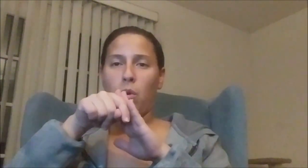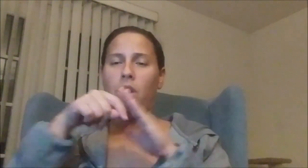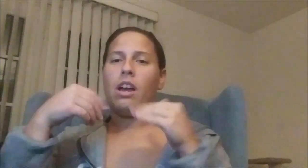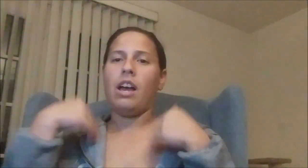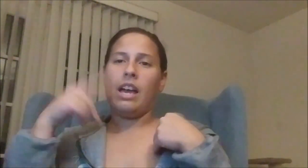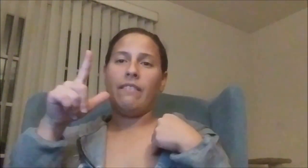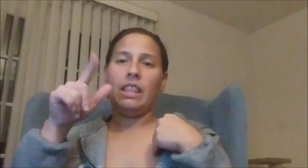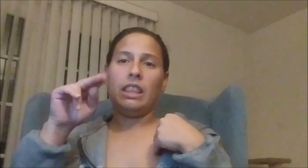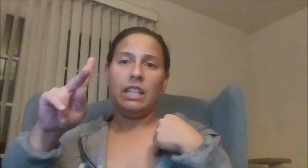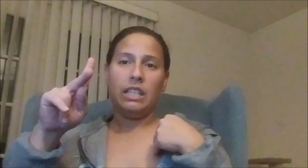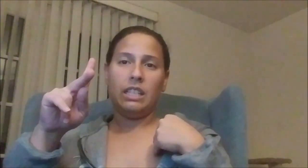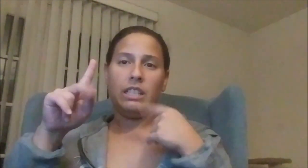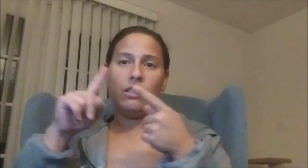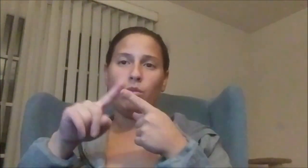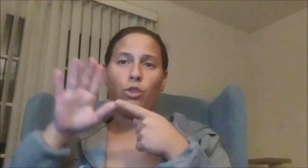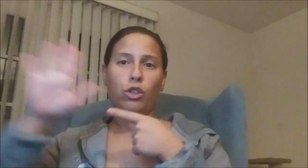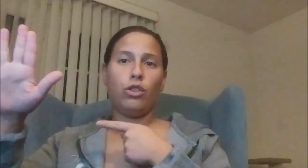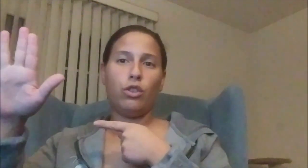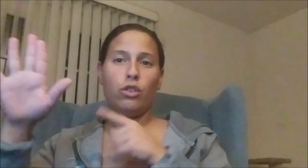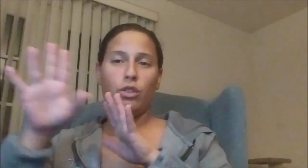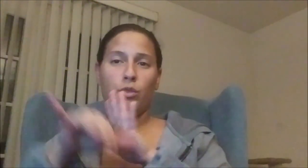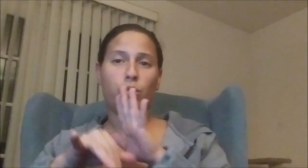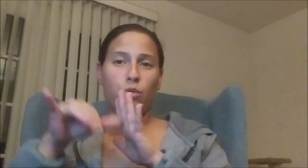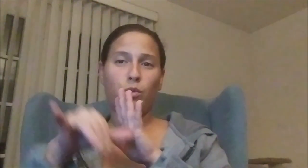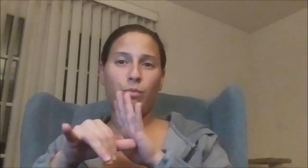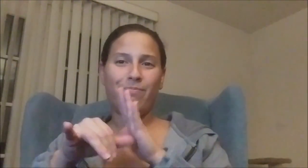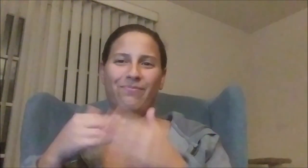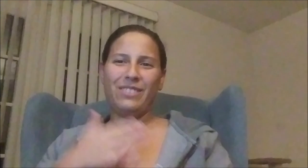Below of this video have link to her channel!